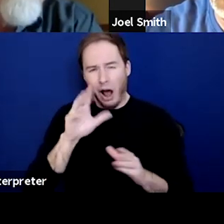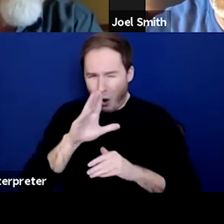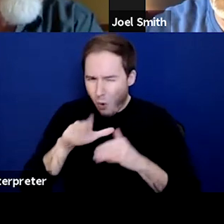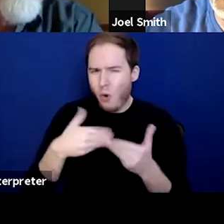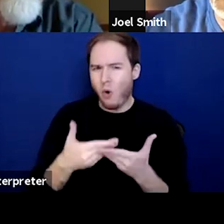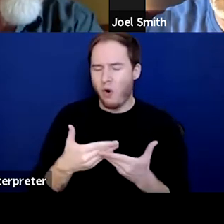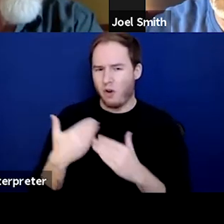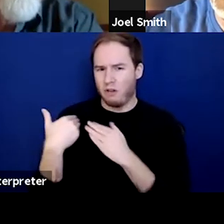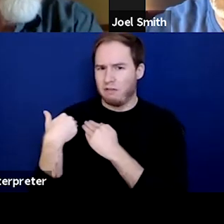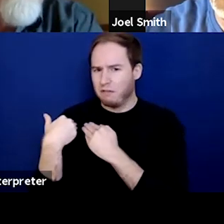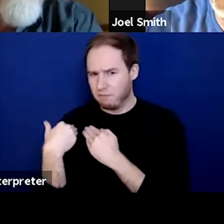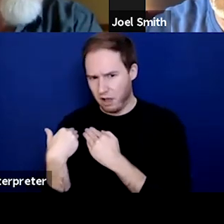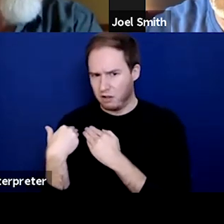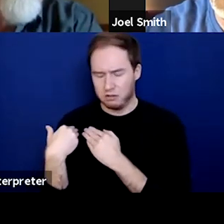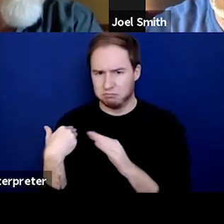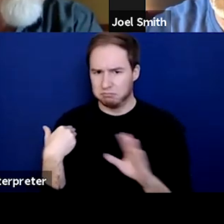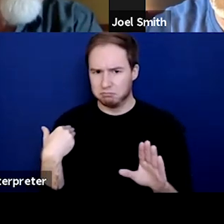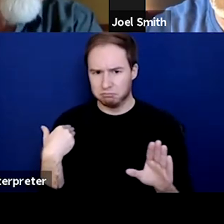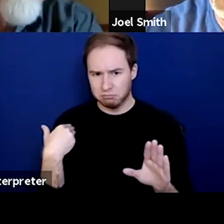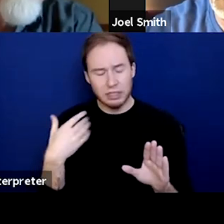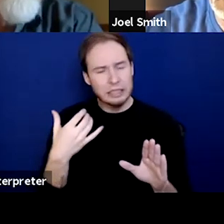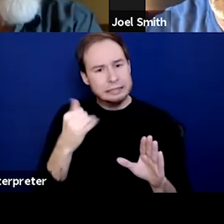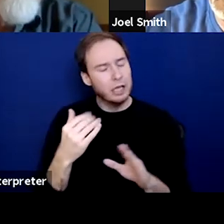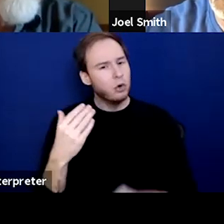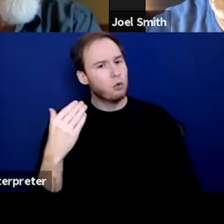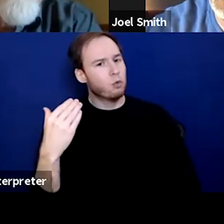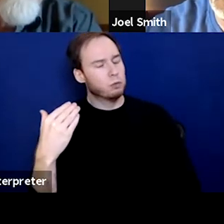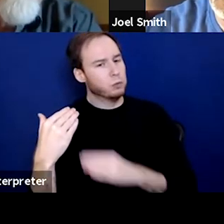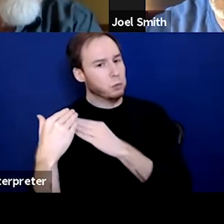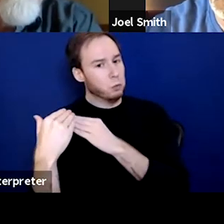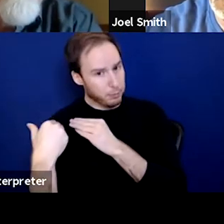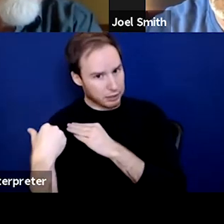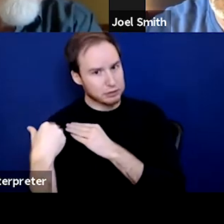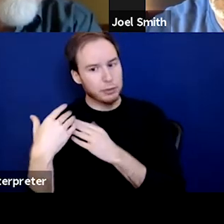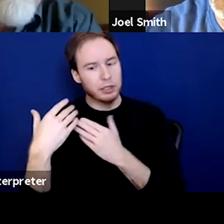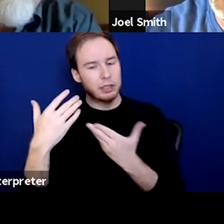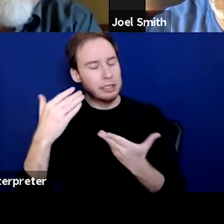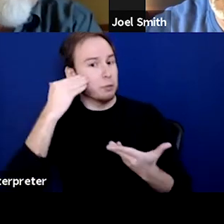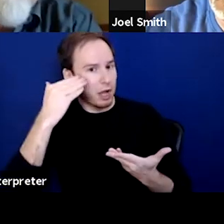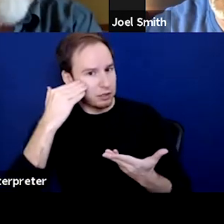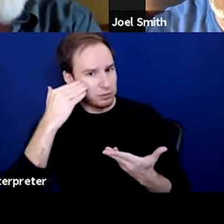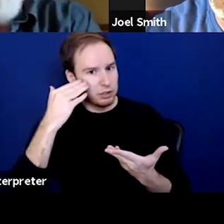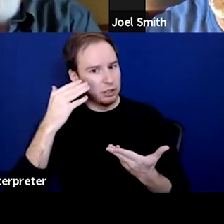And again, I'm gonna say that you're still responsible for the things that you've done. And you're not gonna get out of that.